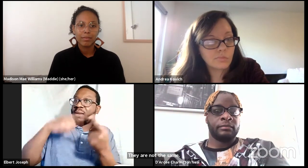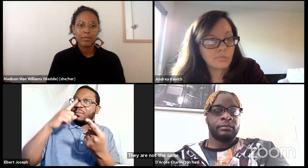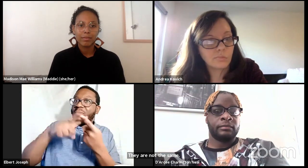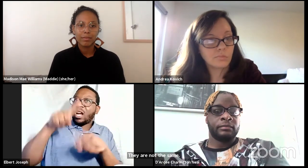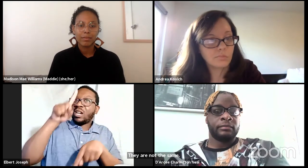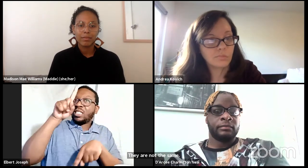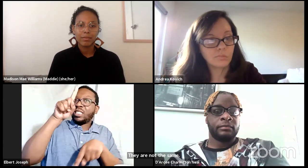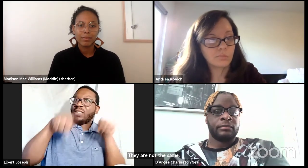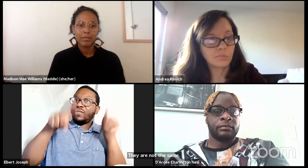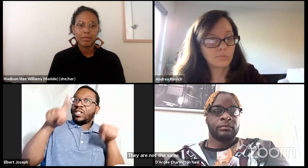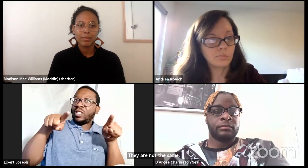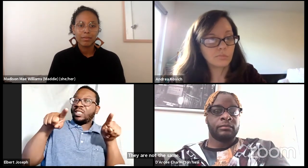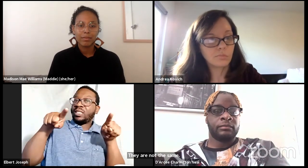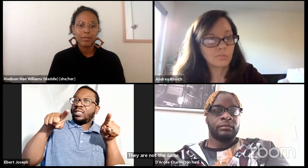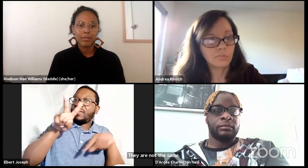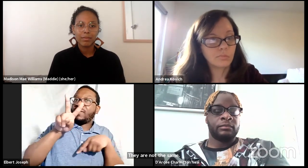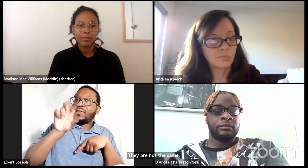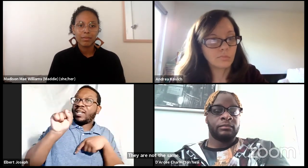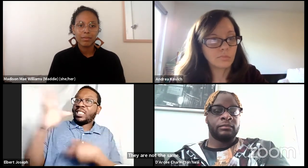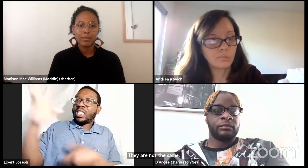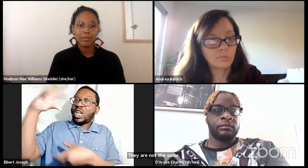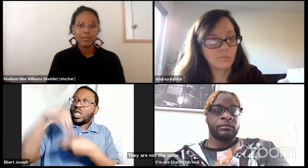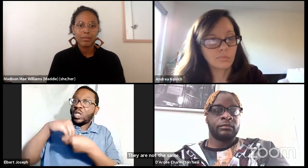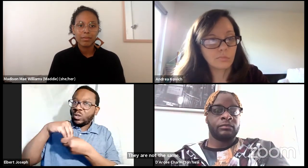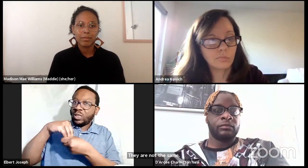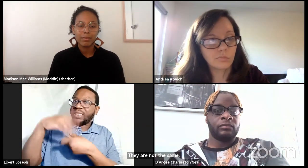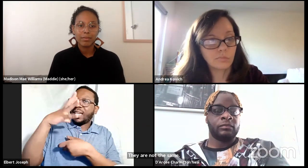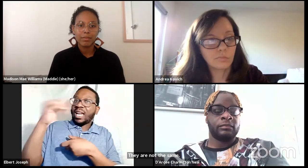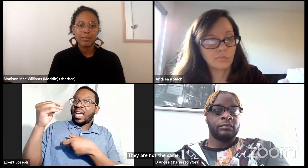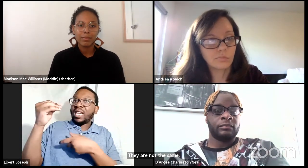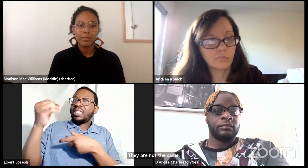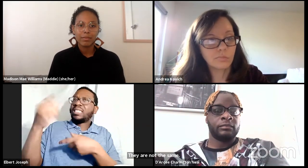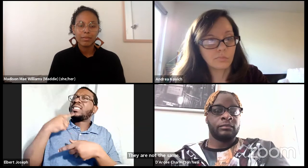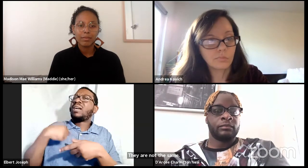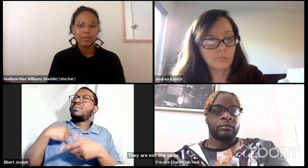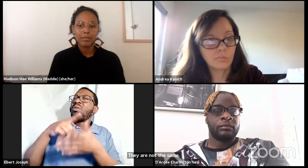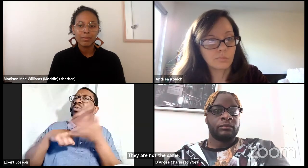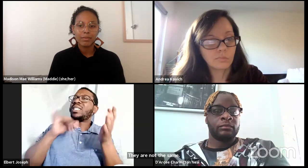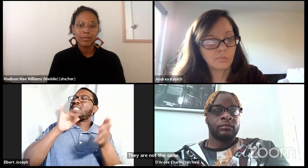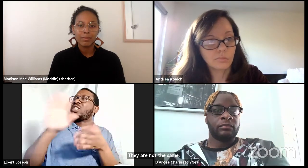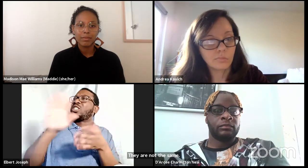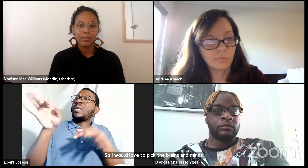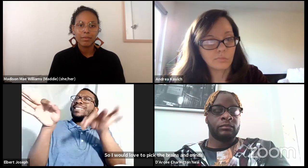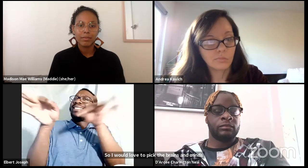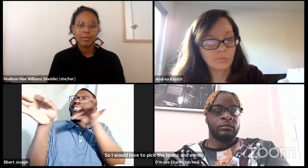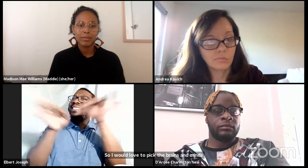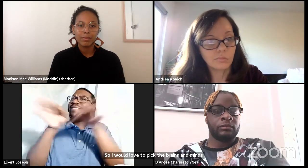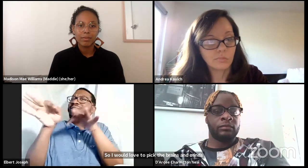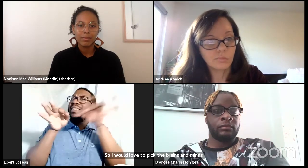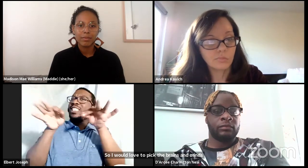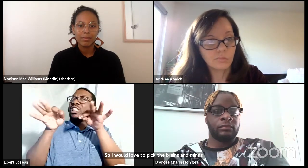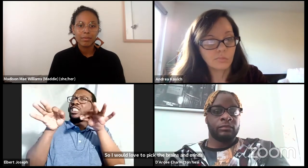And have you share your thoughts about what's diversity and what's inclusion? Tell me what the differences